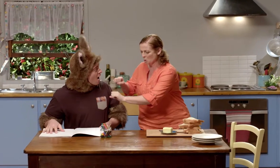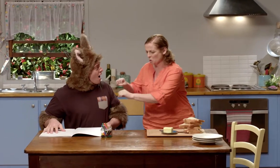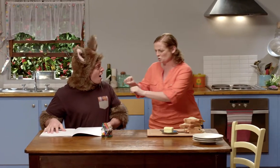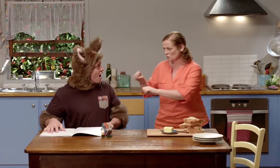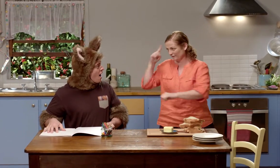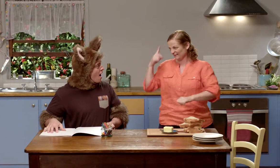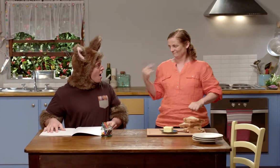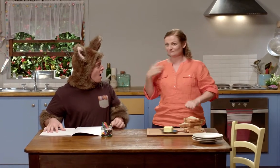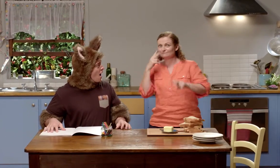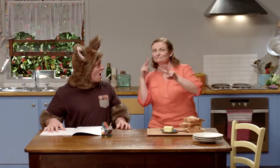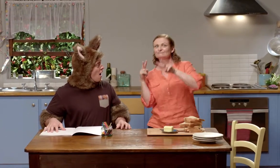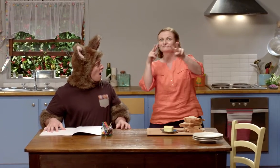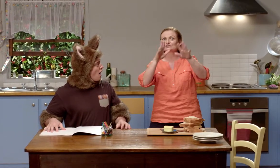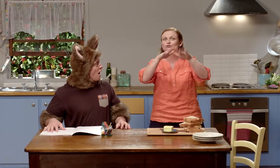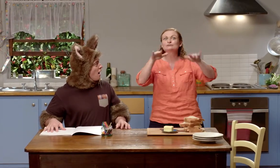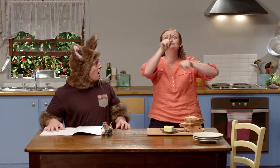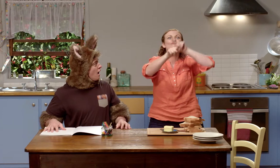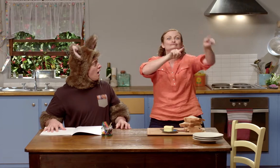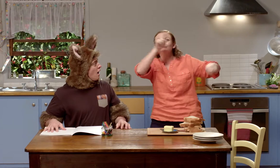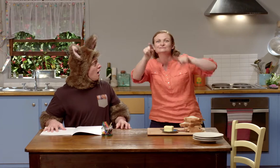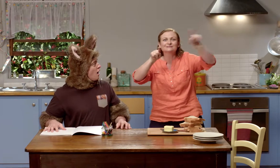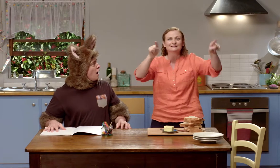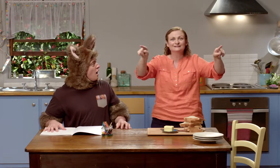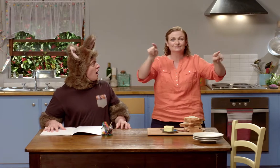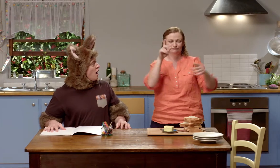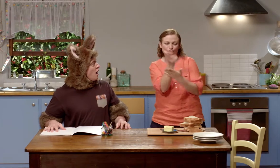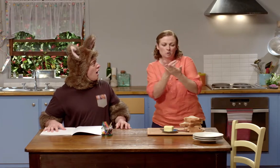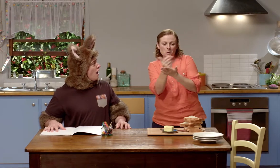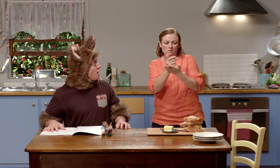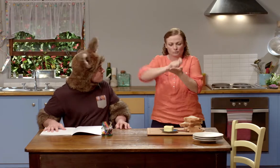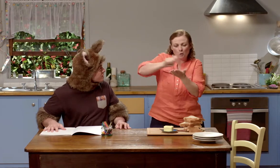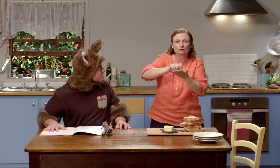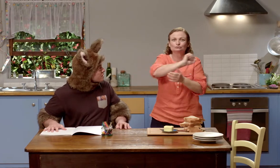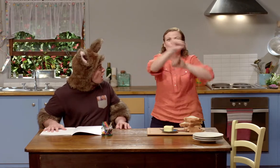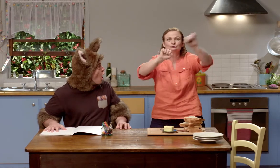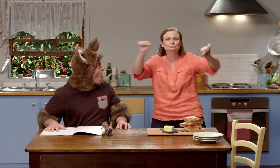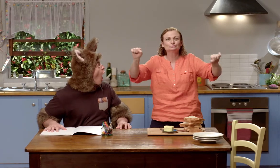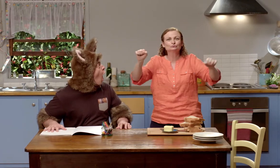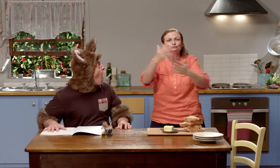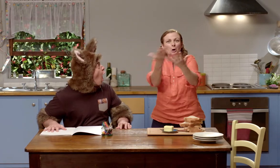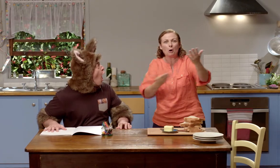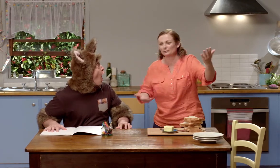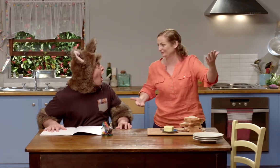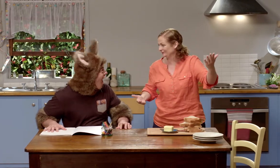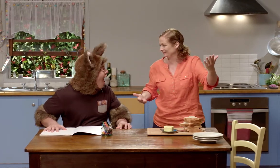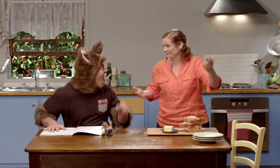Possum before you start why don't we watch some children drawing some pictures and writing their stories?